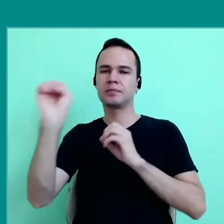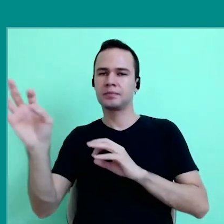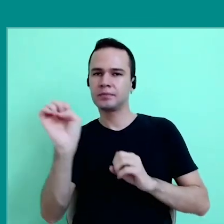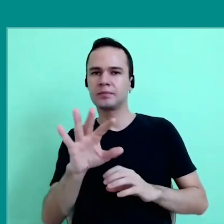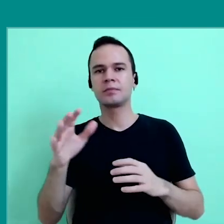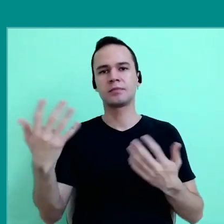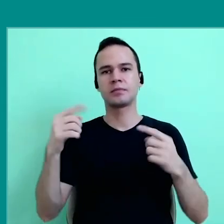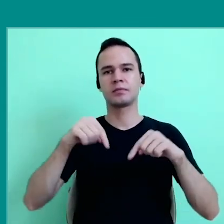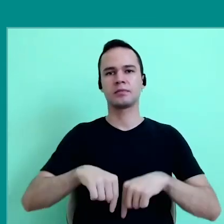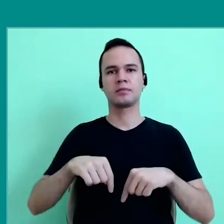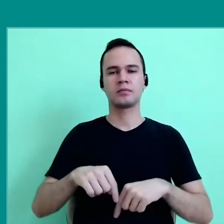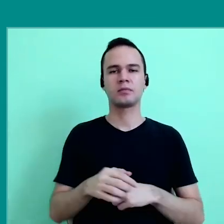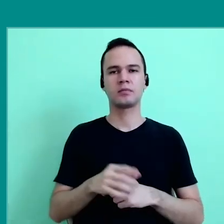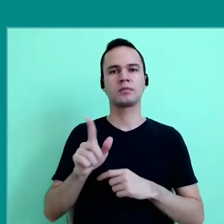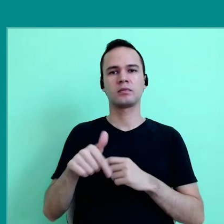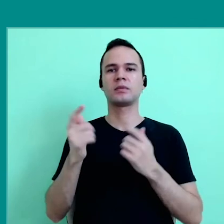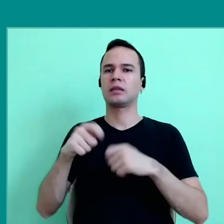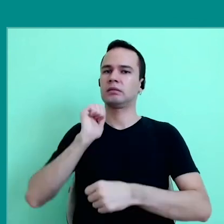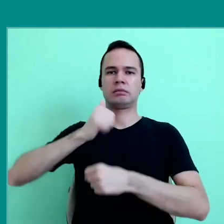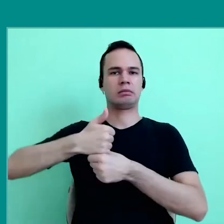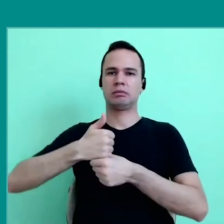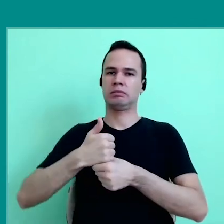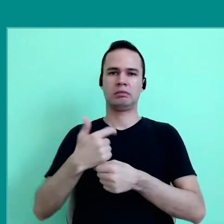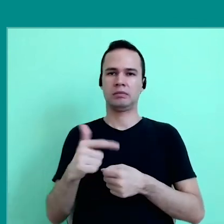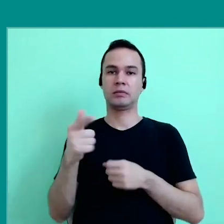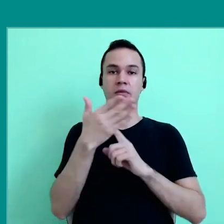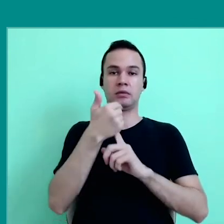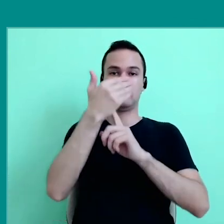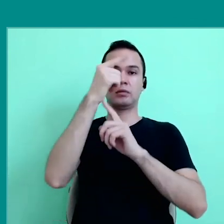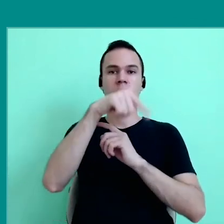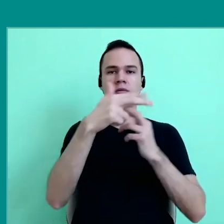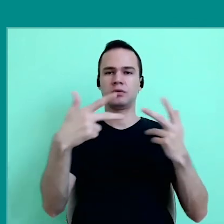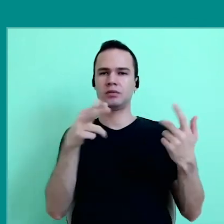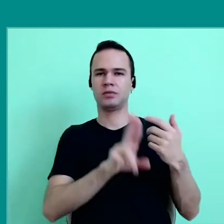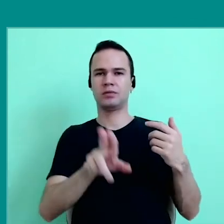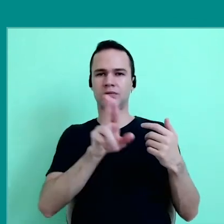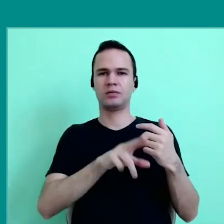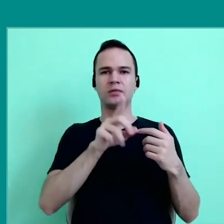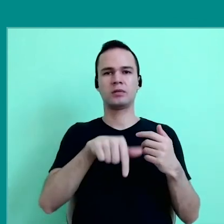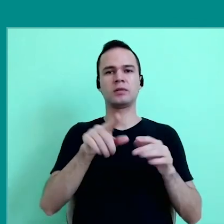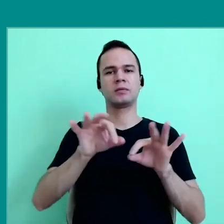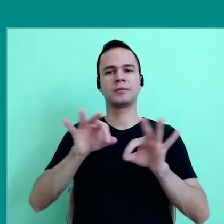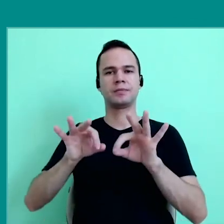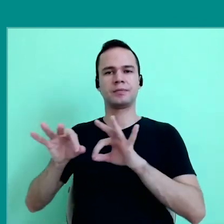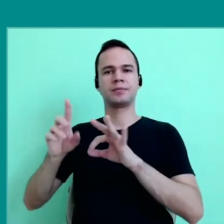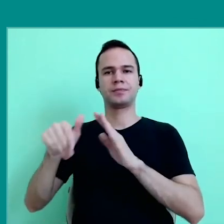and for now, is irreplaceable, we don't have, and the technologies, the artifacts, the ways by the which school is organized